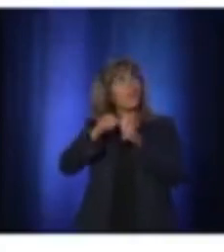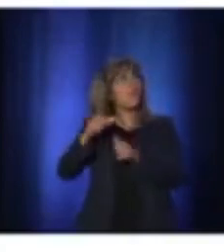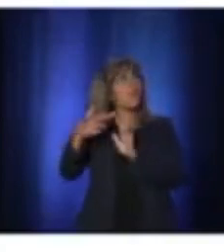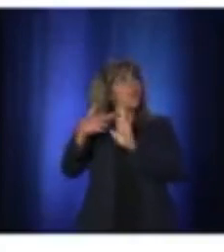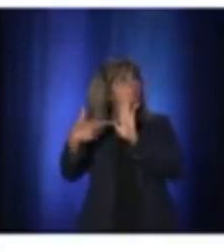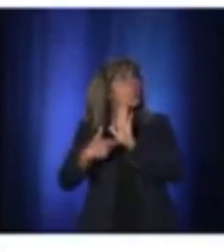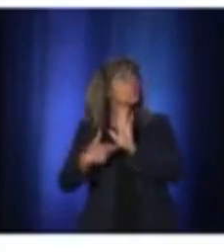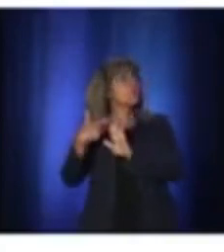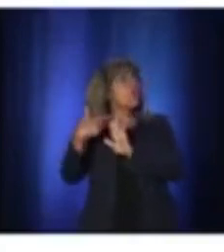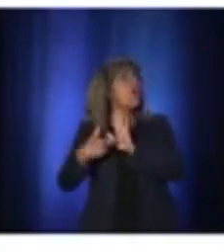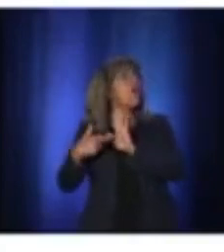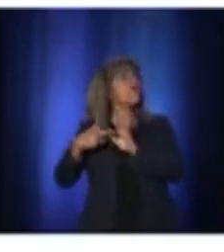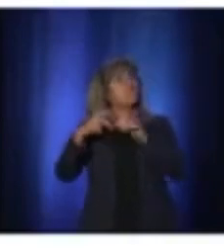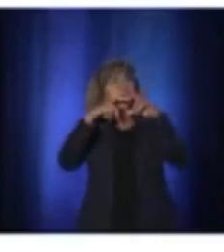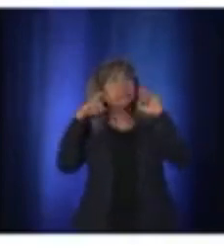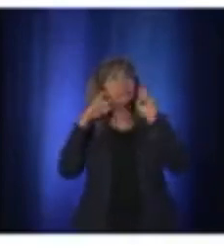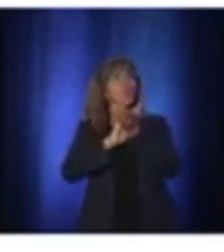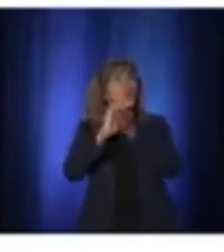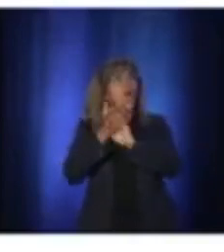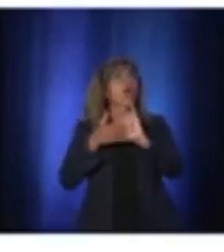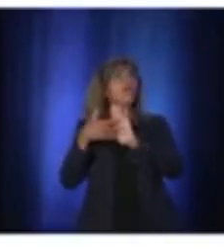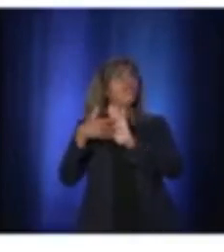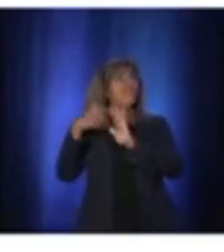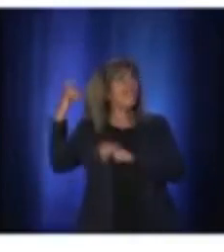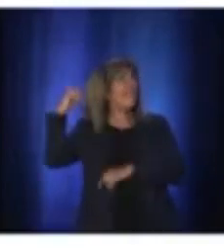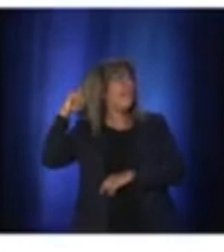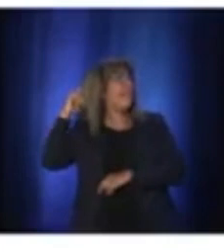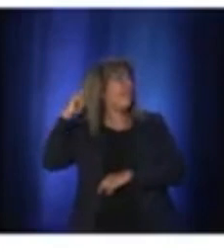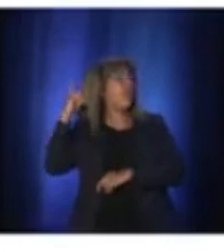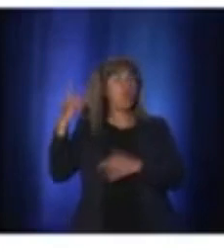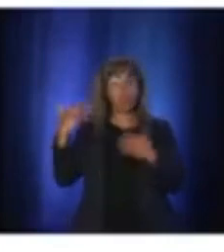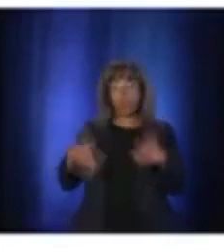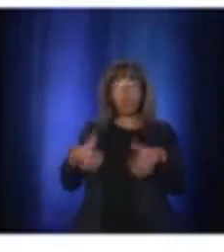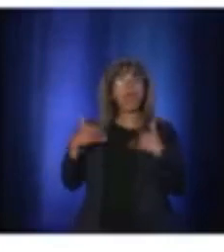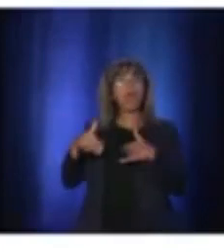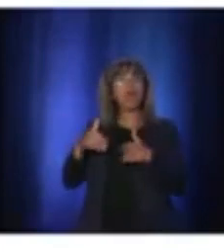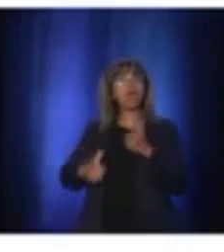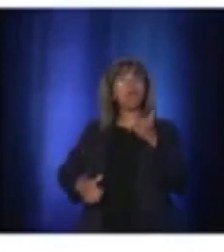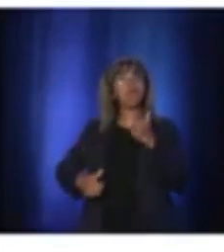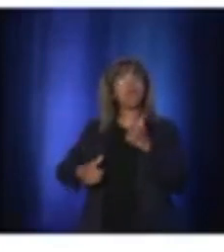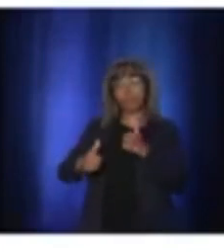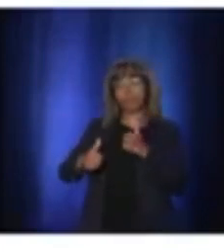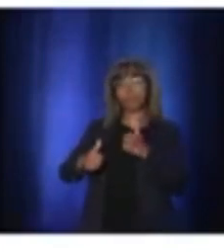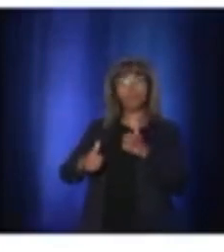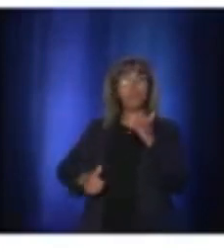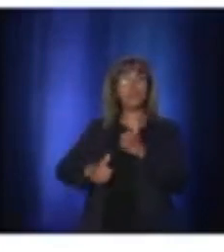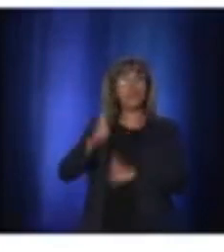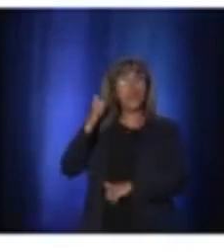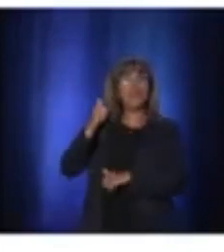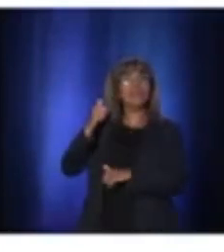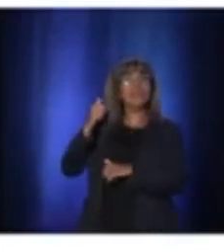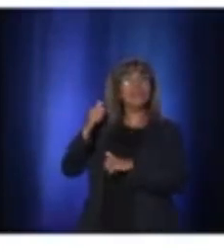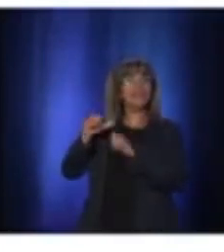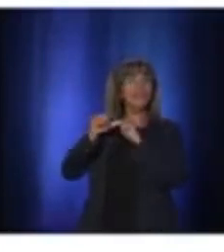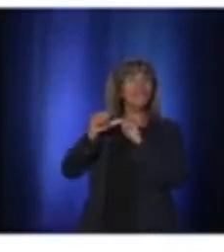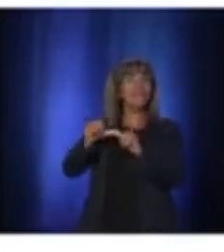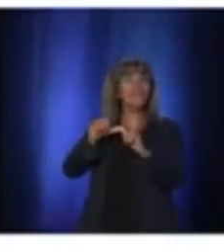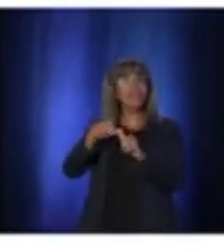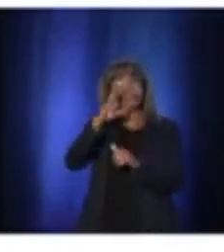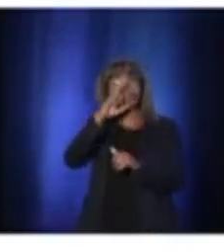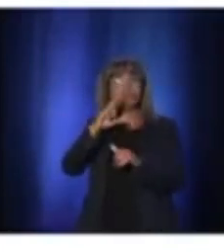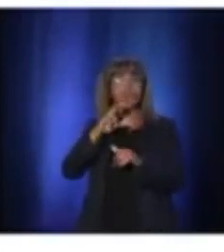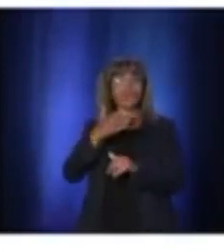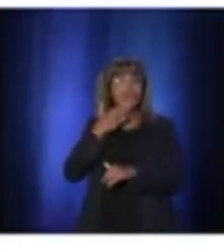the most. But we must stay careful. We don't want to see the contagion restart